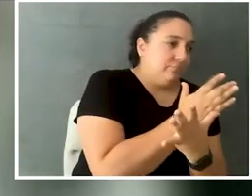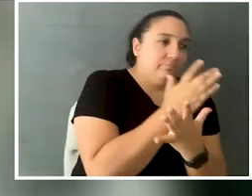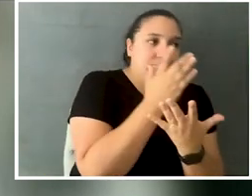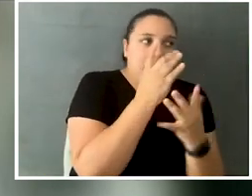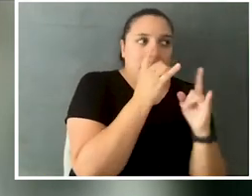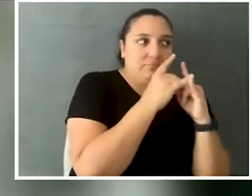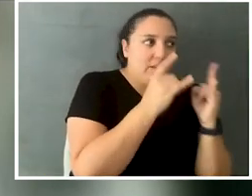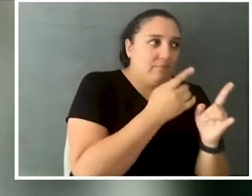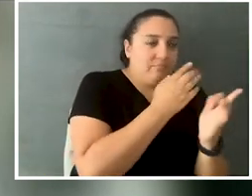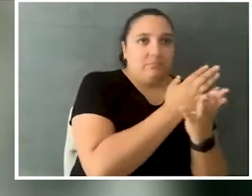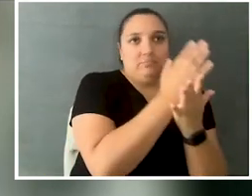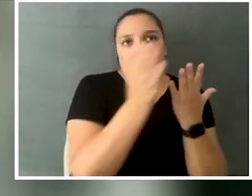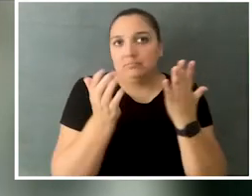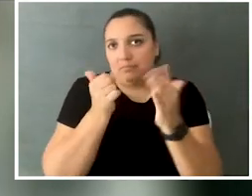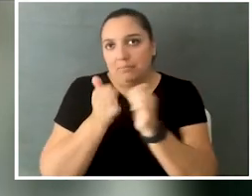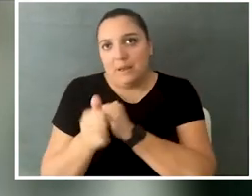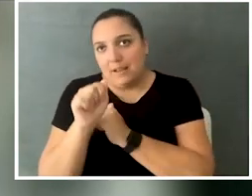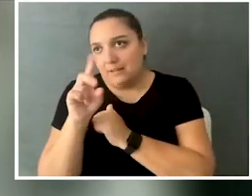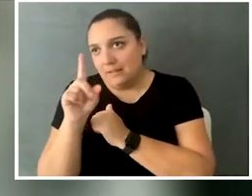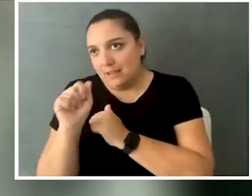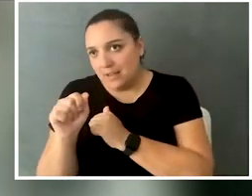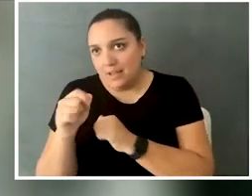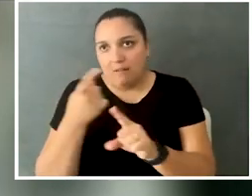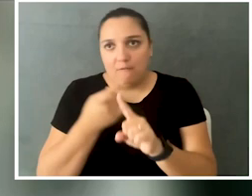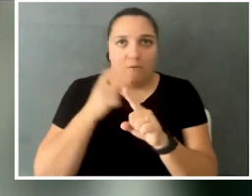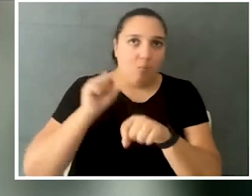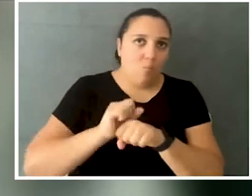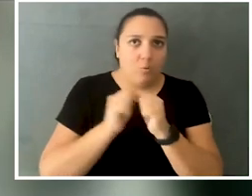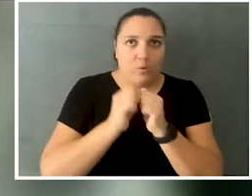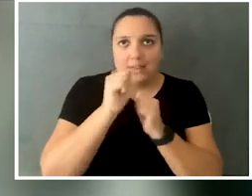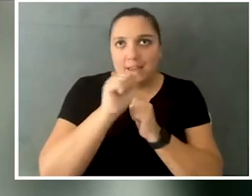to all of the work that she was doing with AAPD,